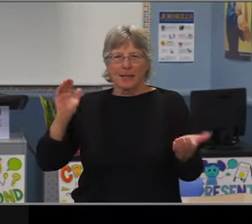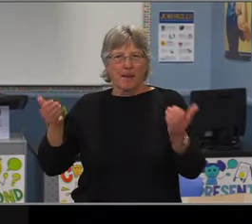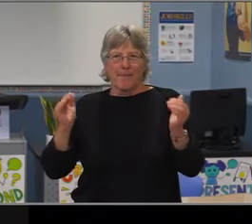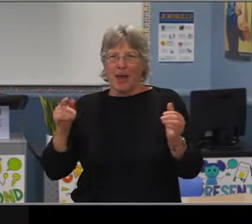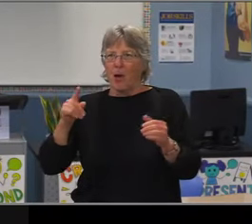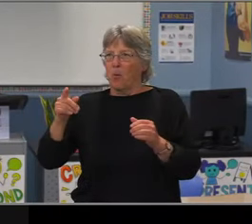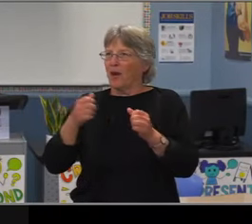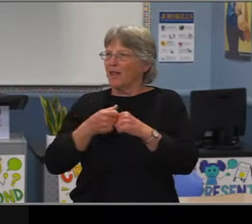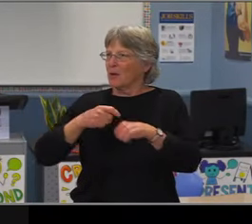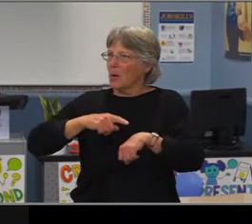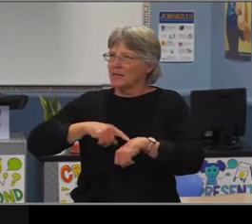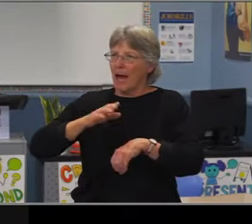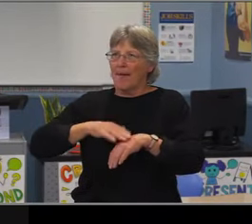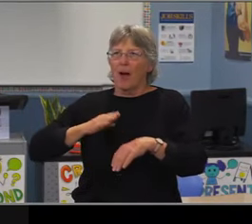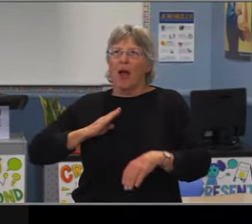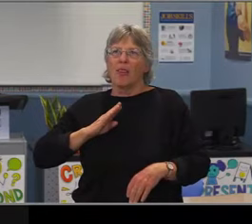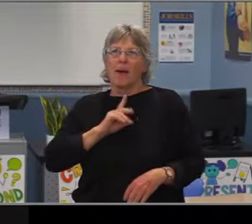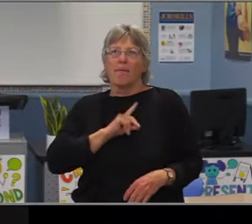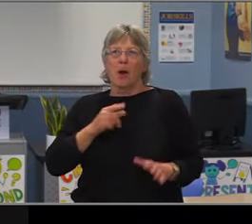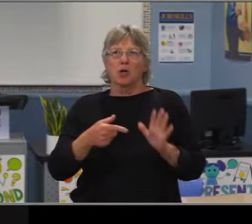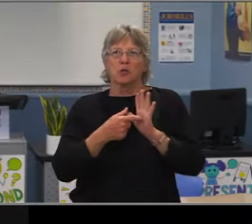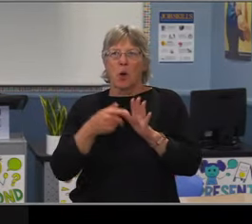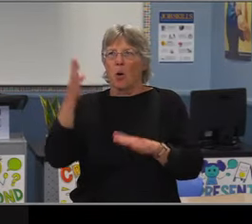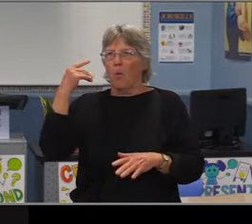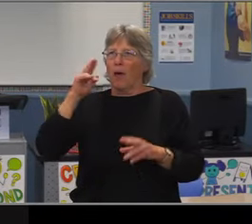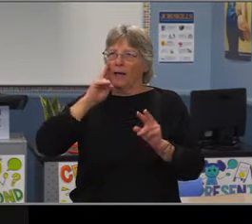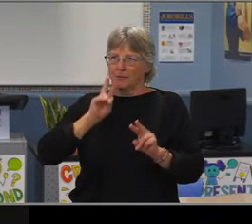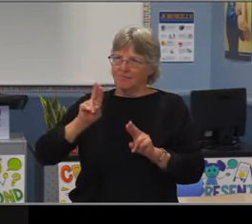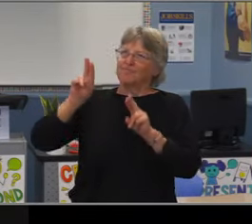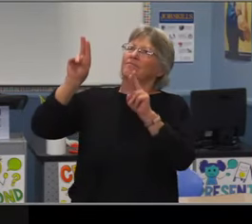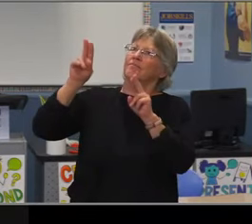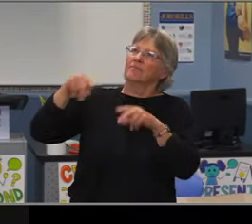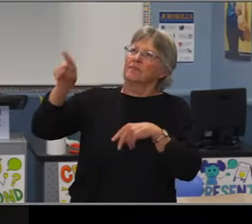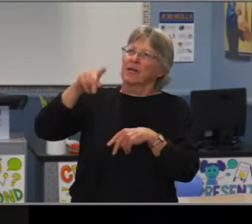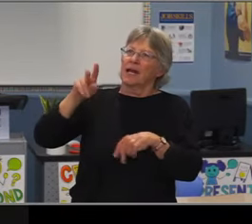Well thank you. I think those videos say it all